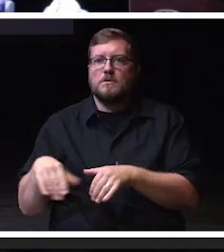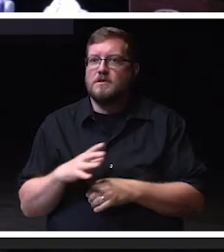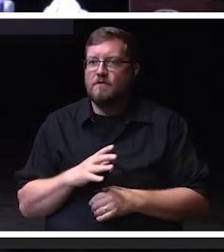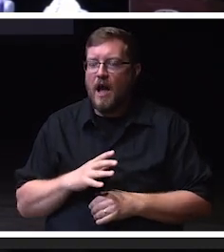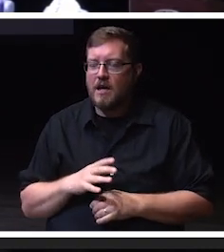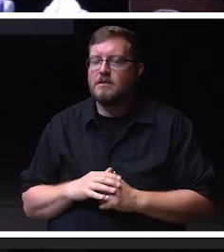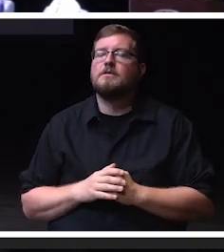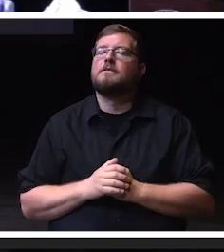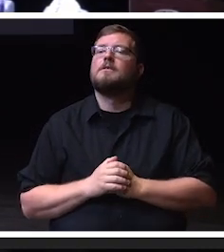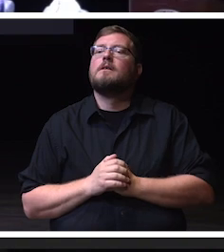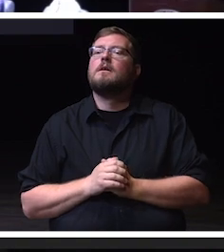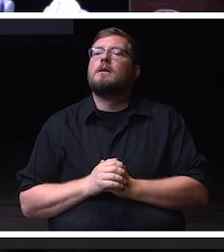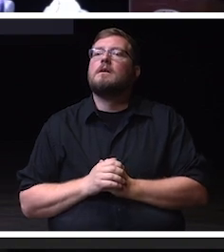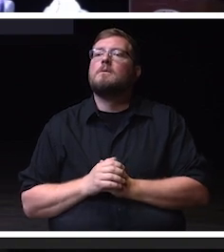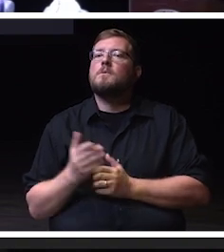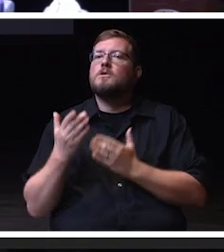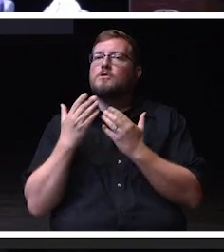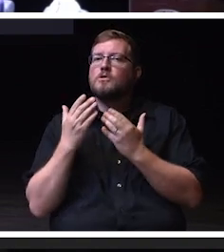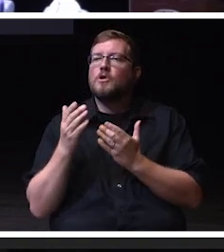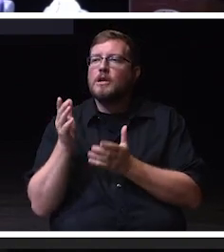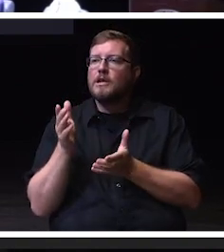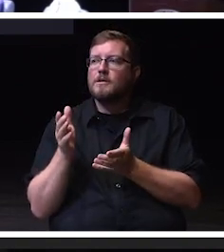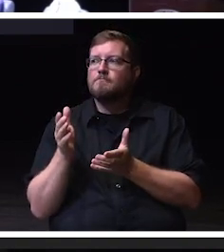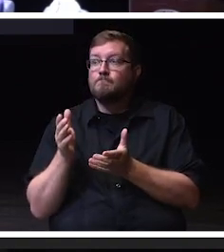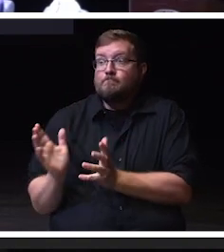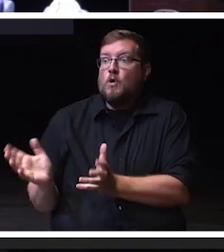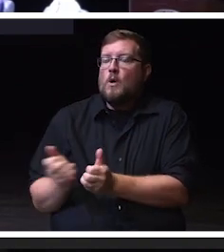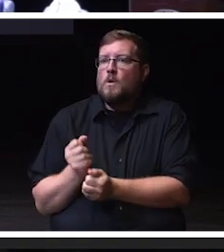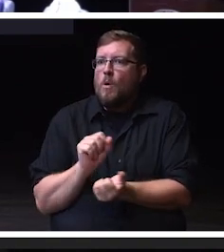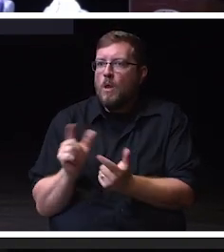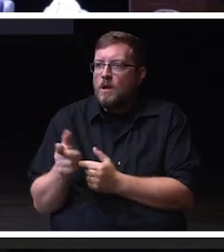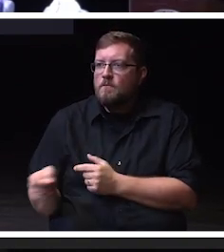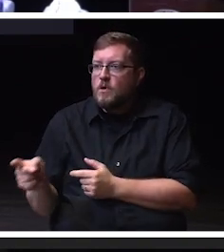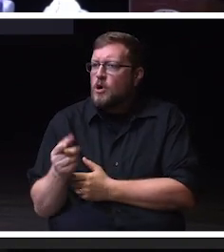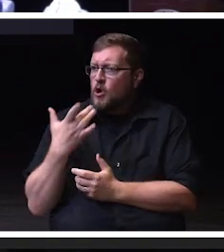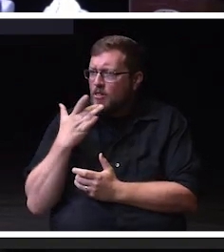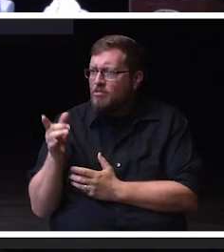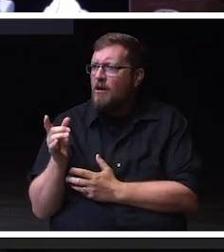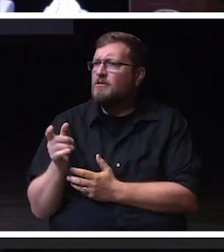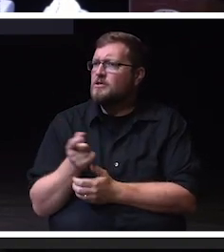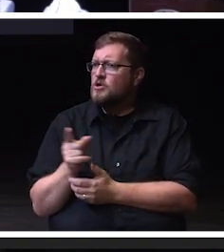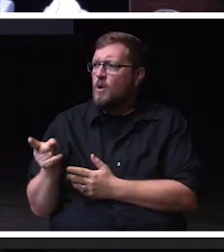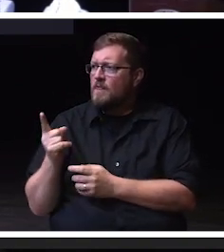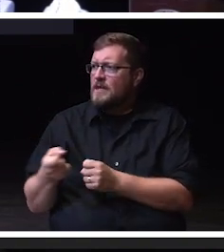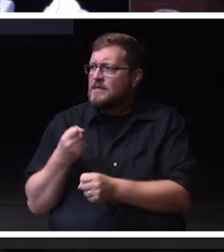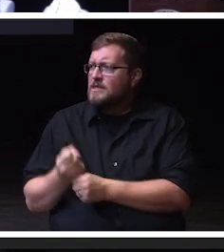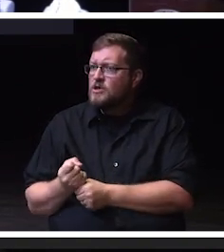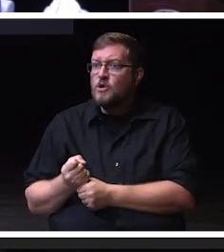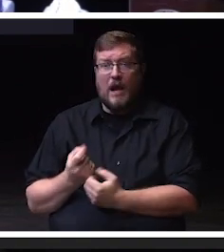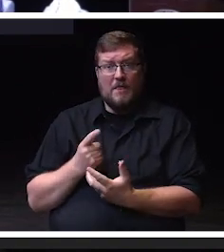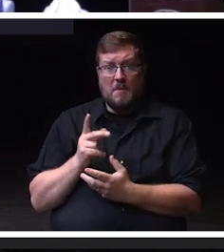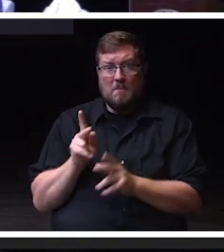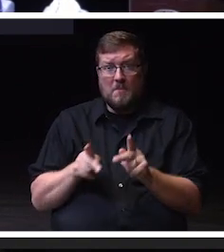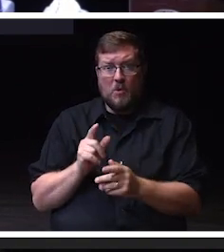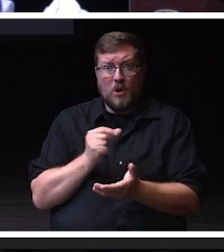But good to hear all of you. And and good luck to you this year, the graduates, I look forward to seeing you on stage and